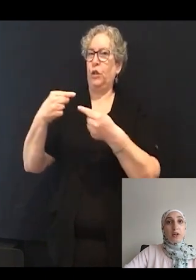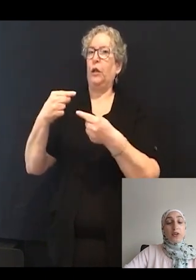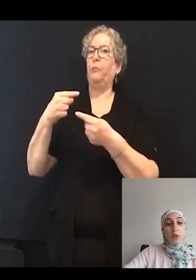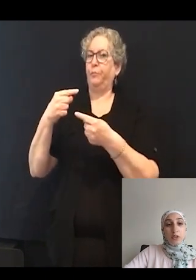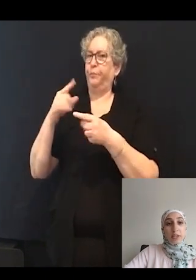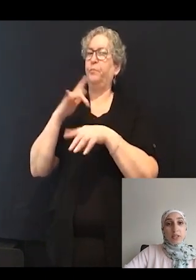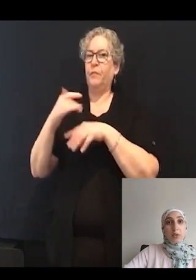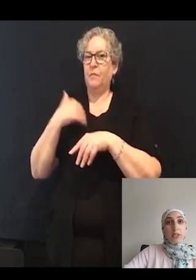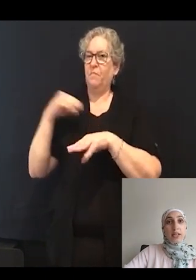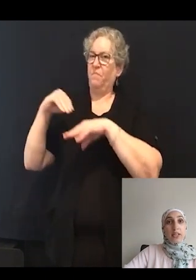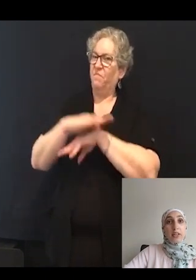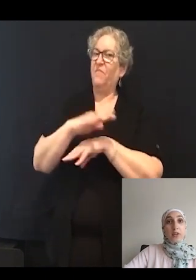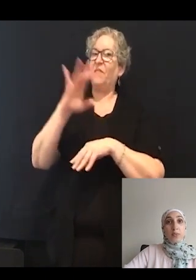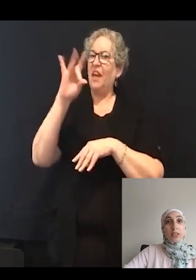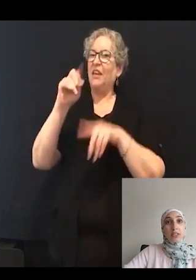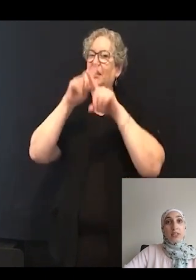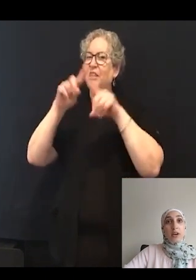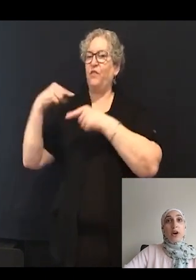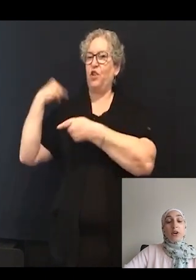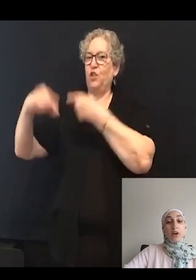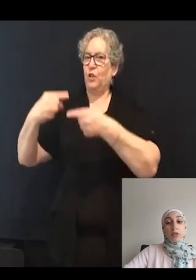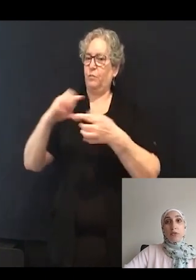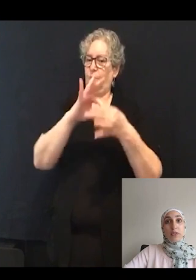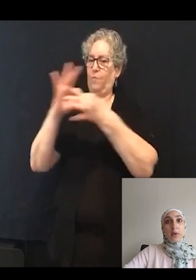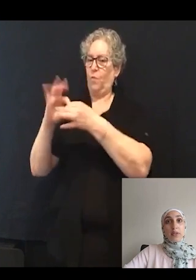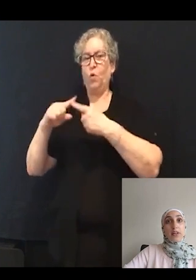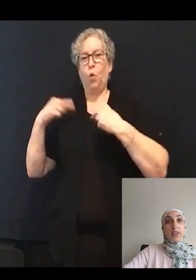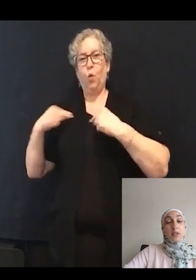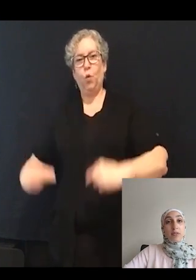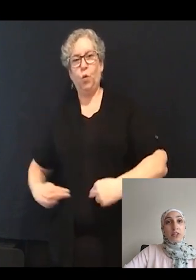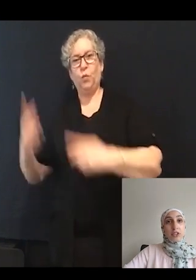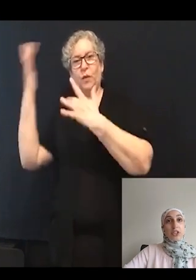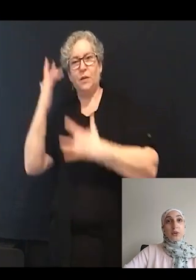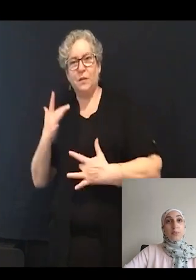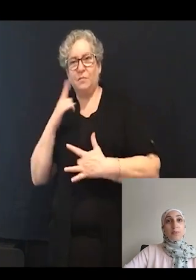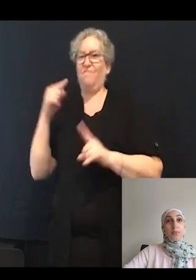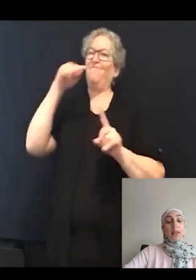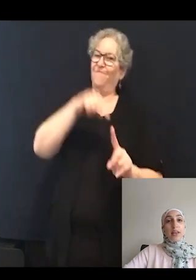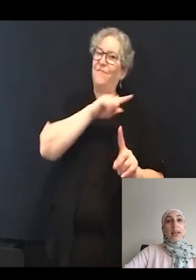are known to be associated in human disease are also found in the zebrafish genome.